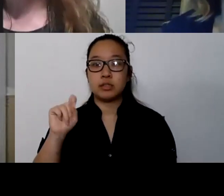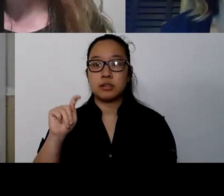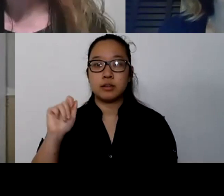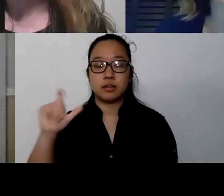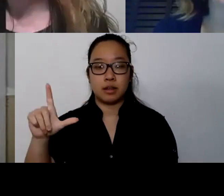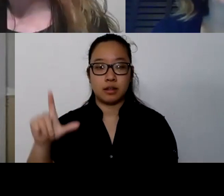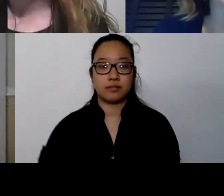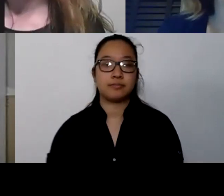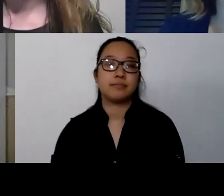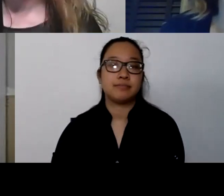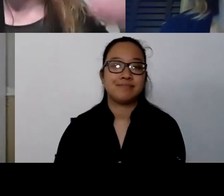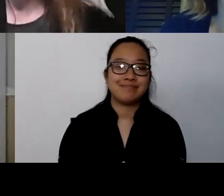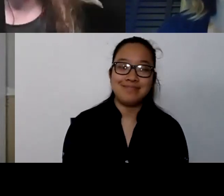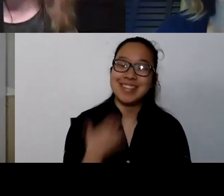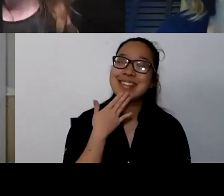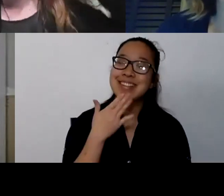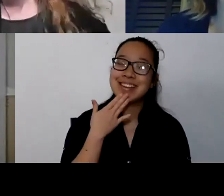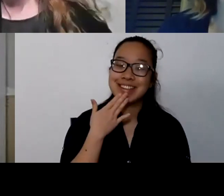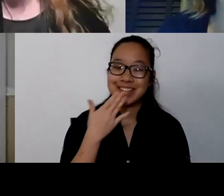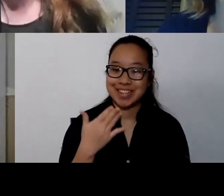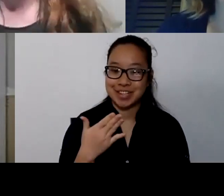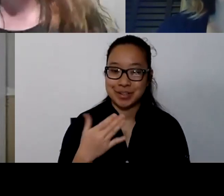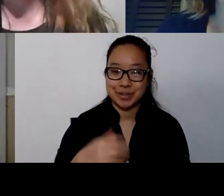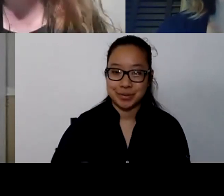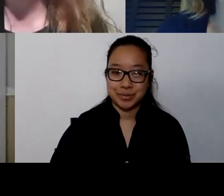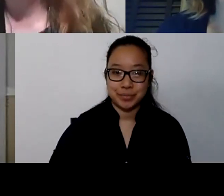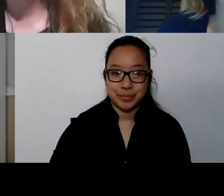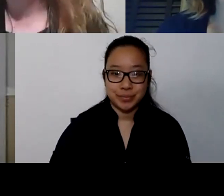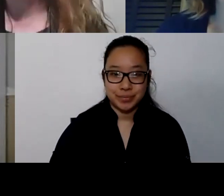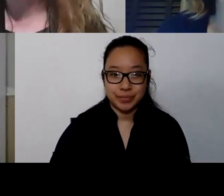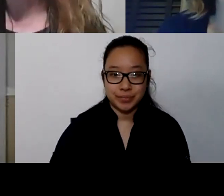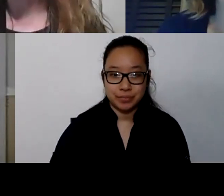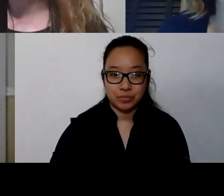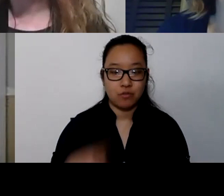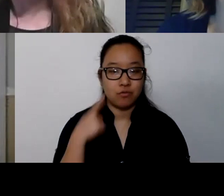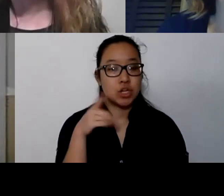Thank you. Thank you, Betsy. Thank you for sharing all of that wisdom there.